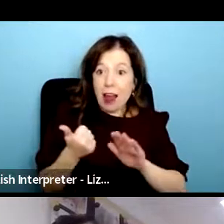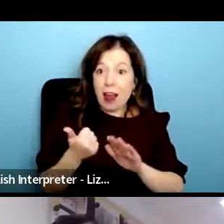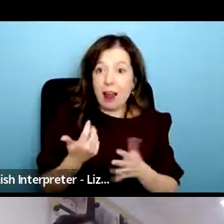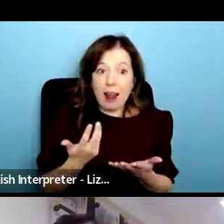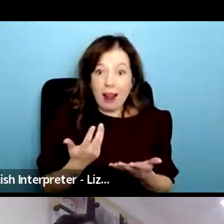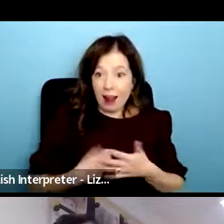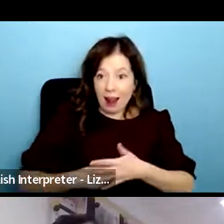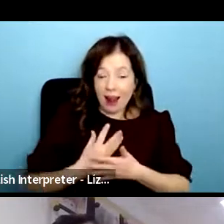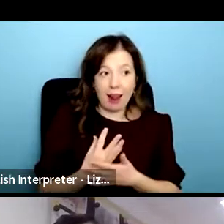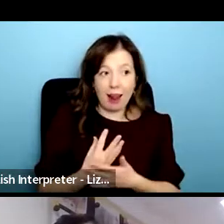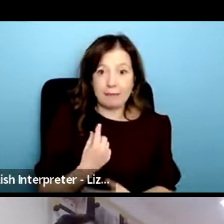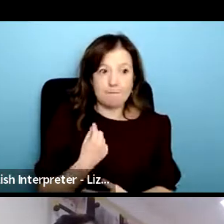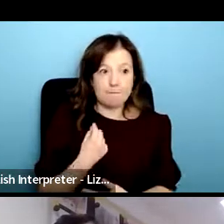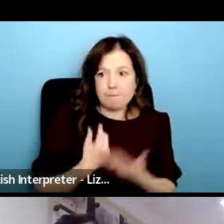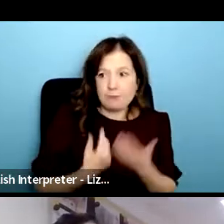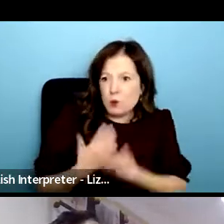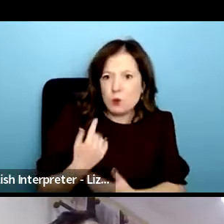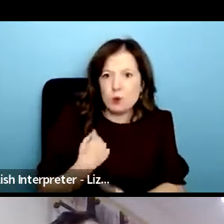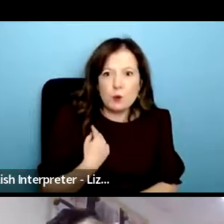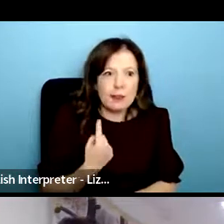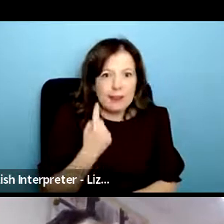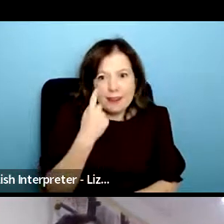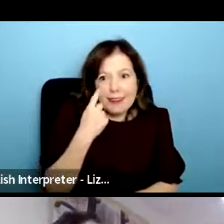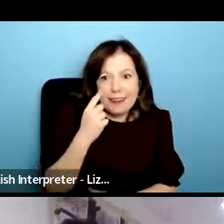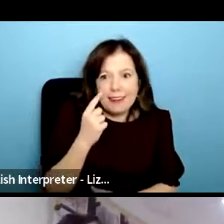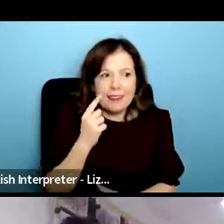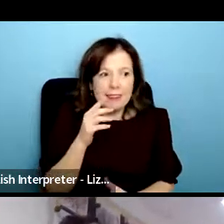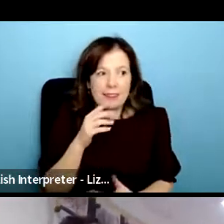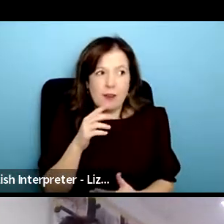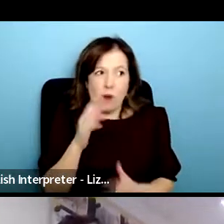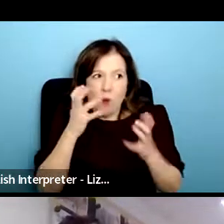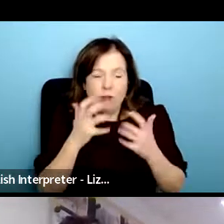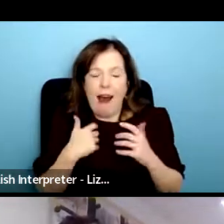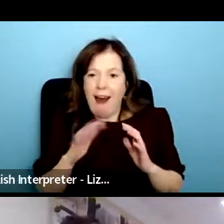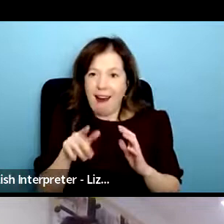a safe space because this is me and my peers and i'm going to be supported here and i can actually